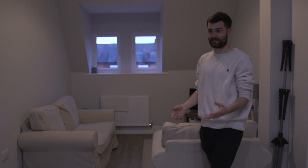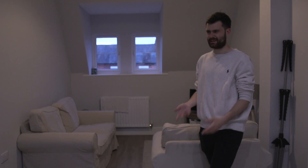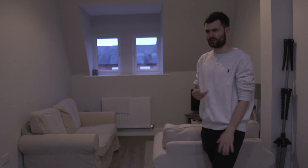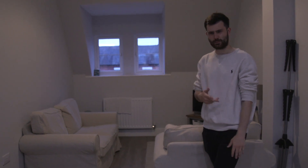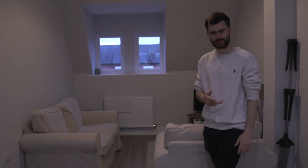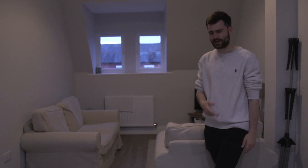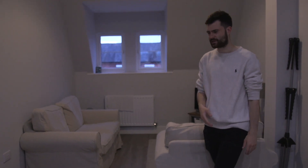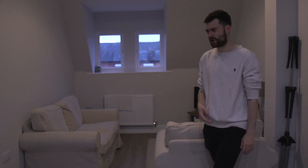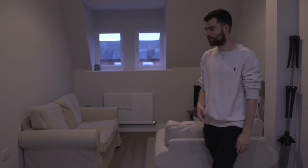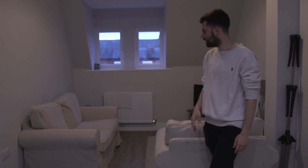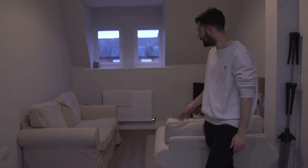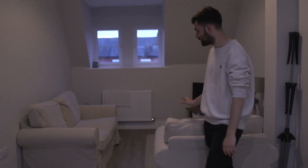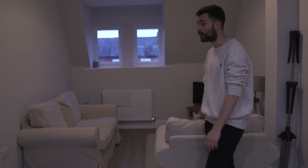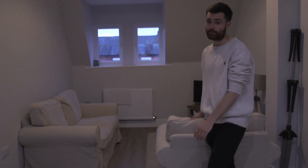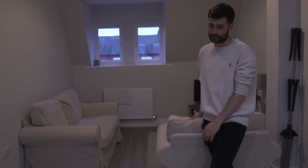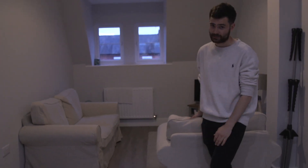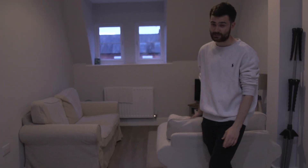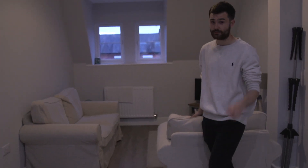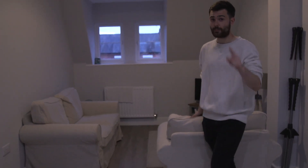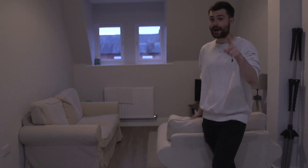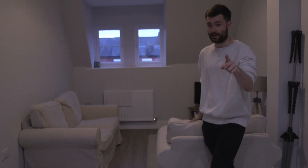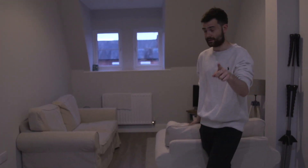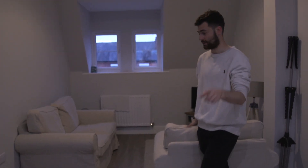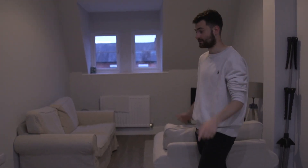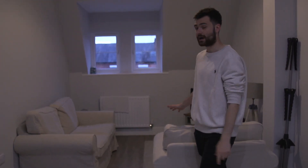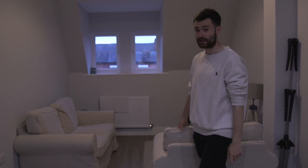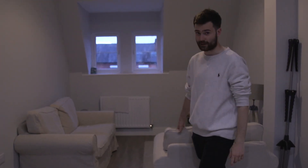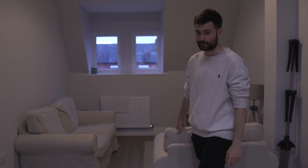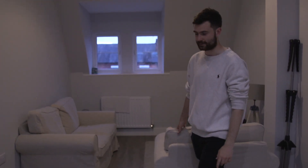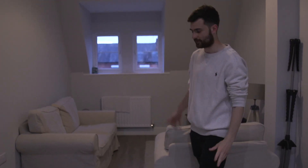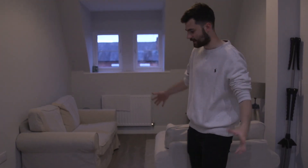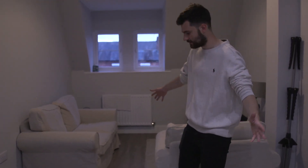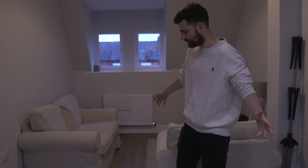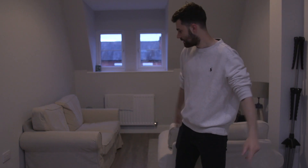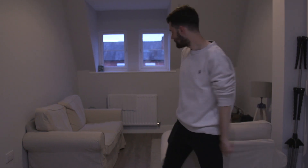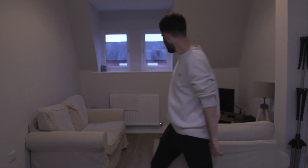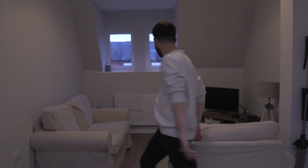I only had it couple days ago it's very simple and it's IKEA I recommended it